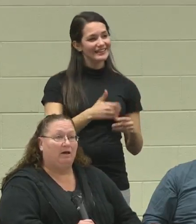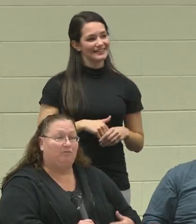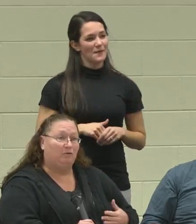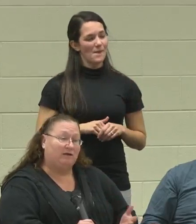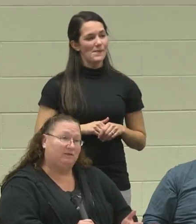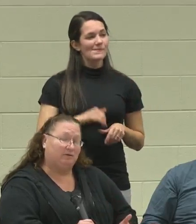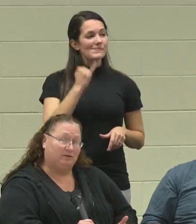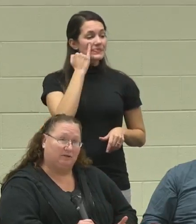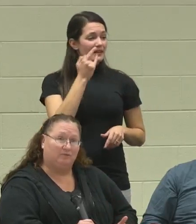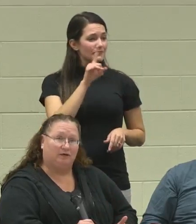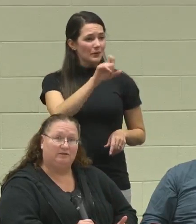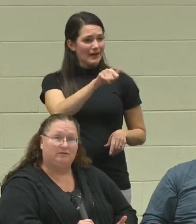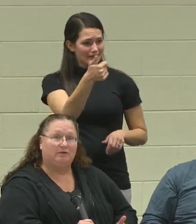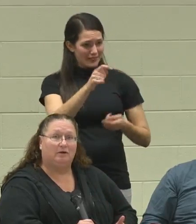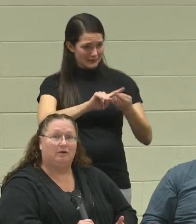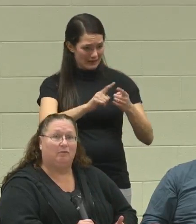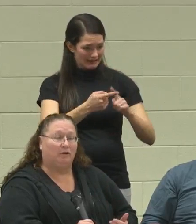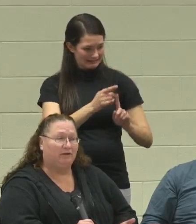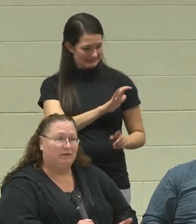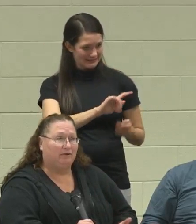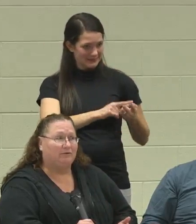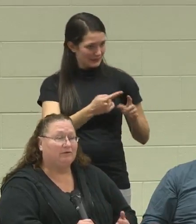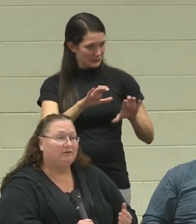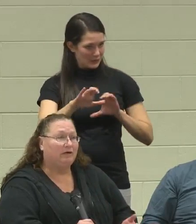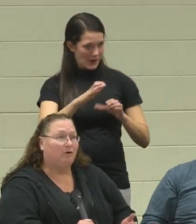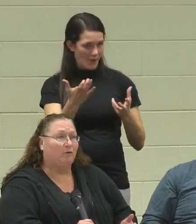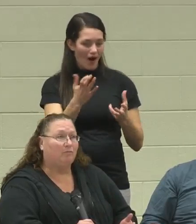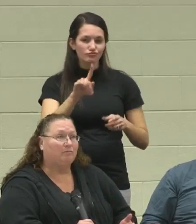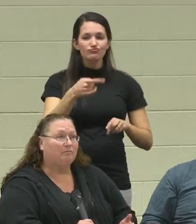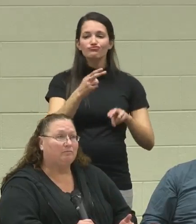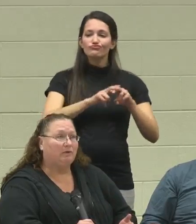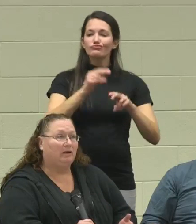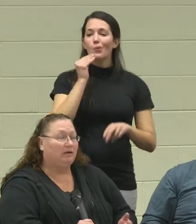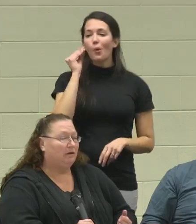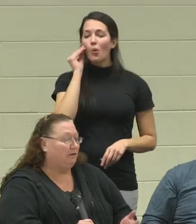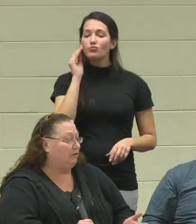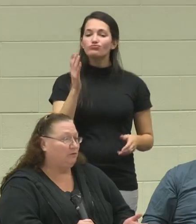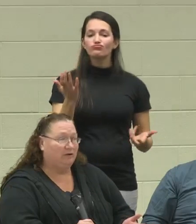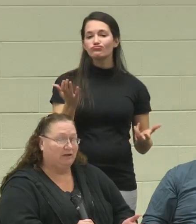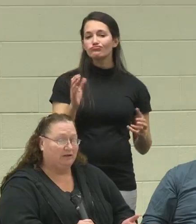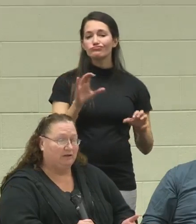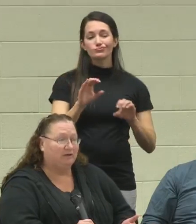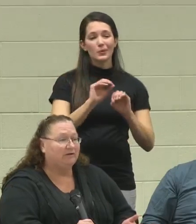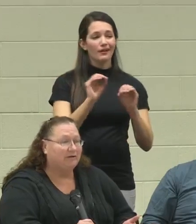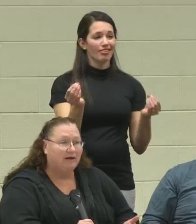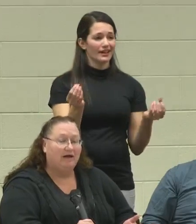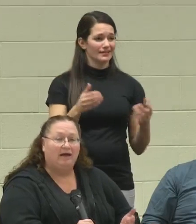If you ask some of this other friends, what are they doing. They're sitting at home. They're doing nothing. [nervous laugh]